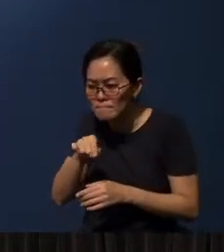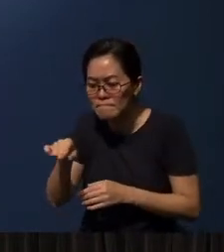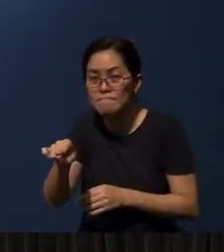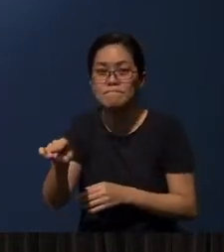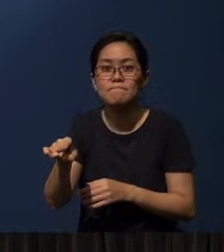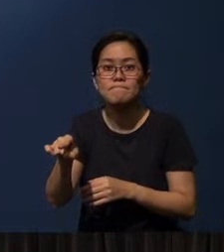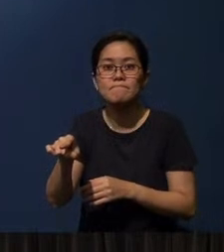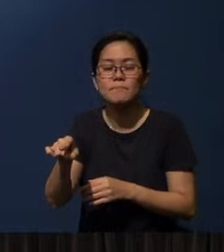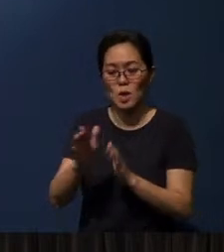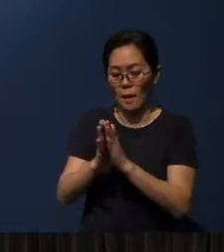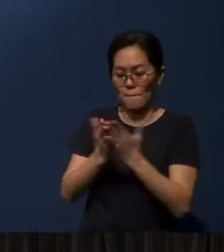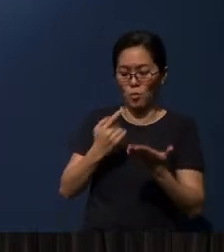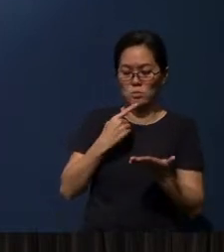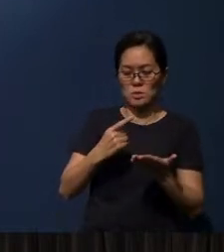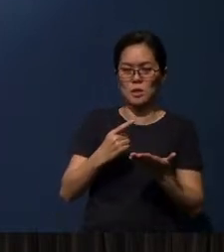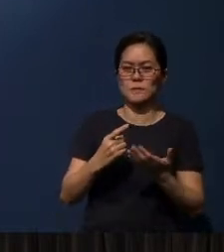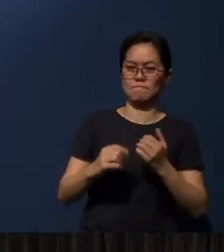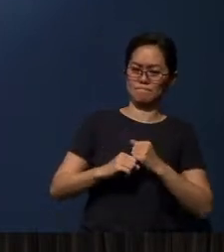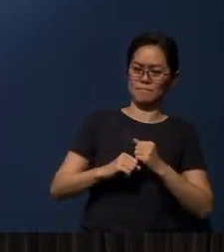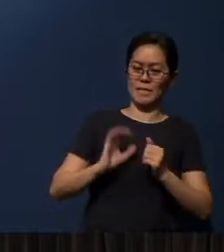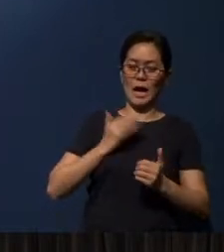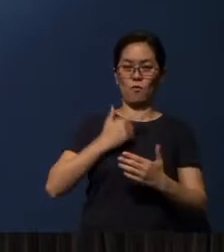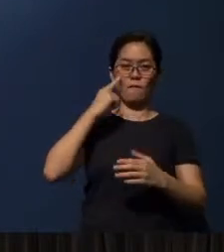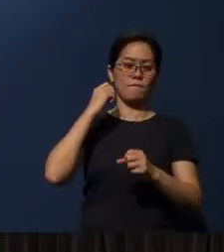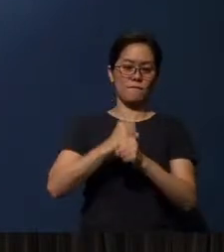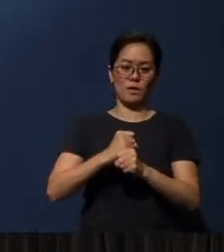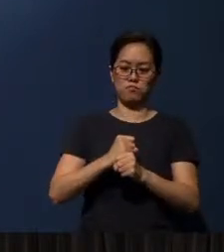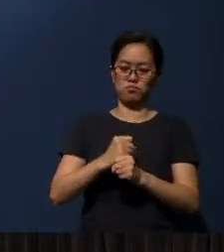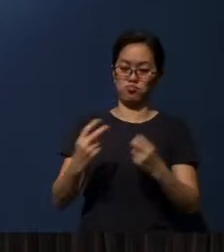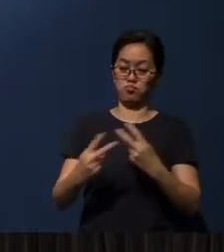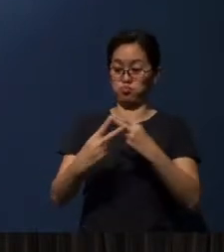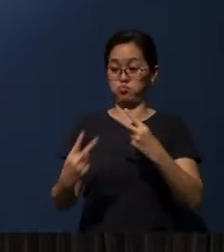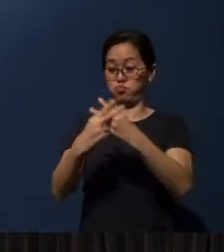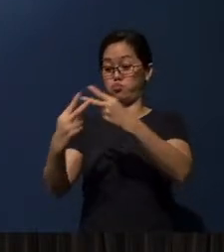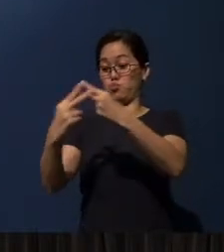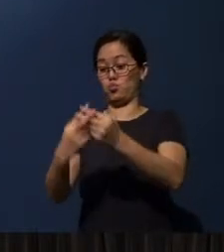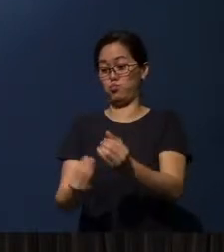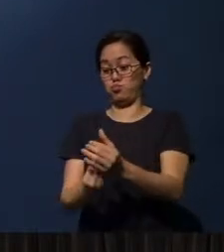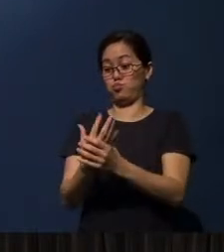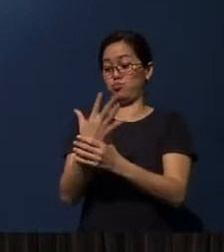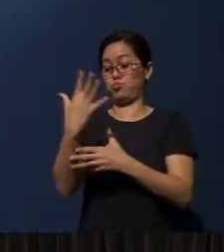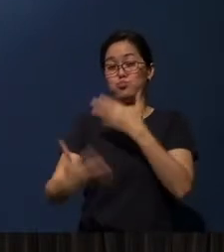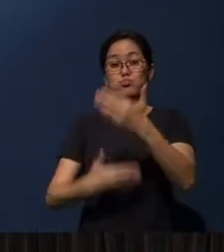To talk about propagation of our faith. To talk about growing in our faith.